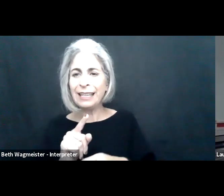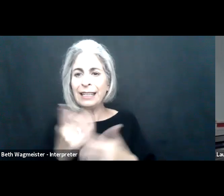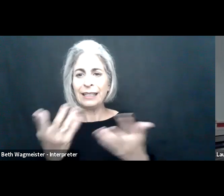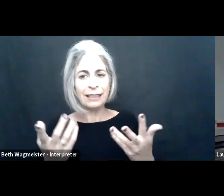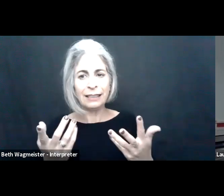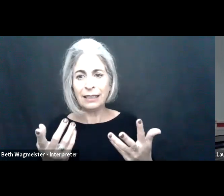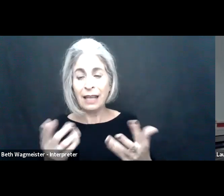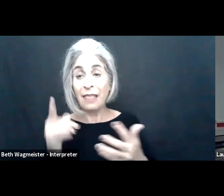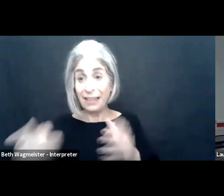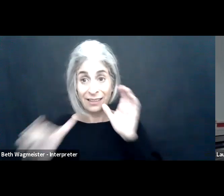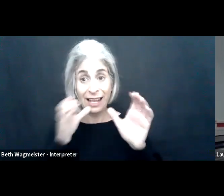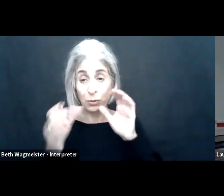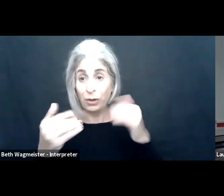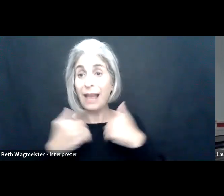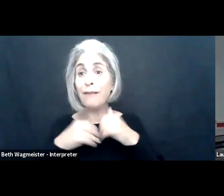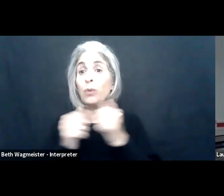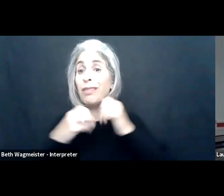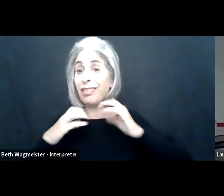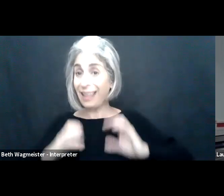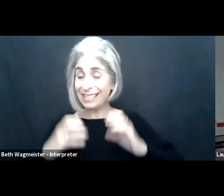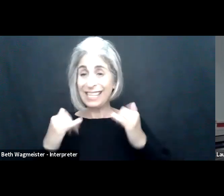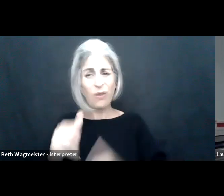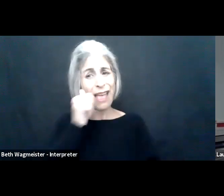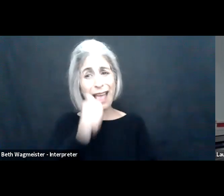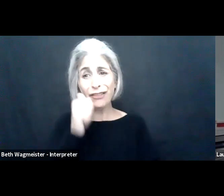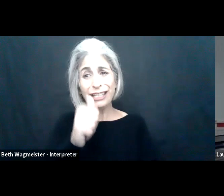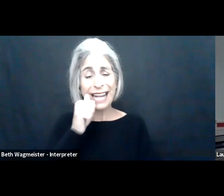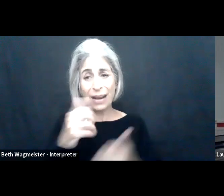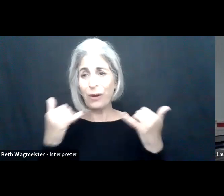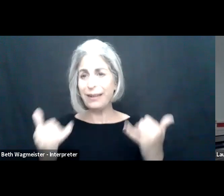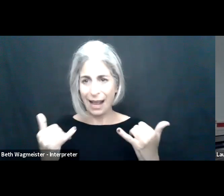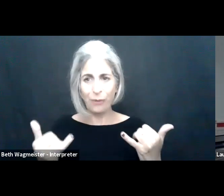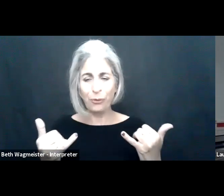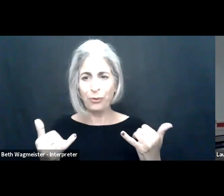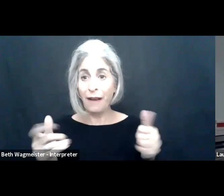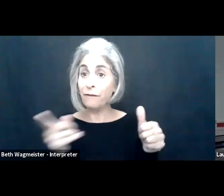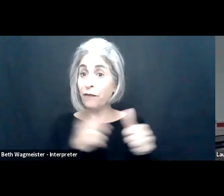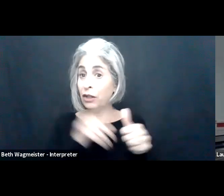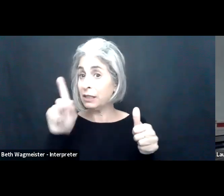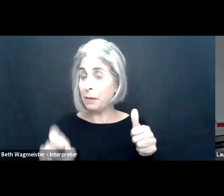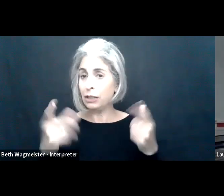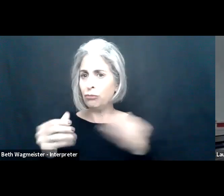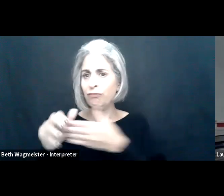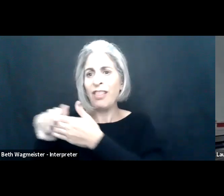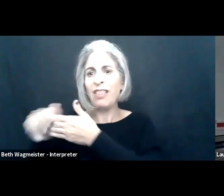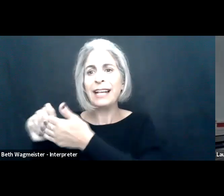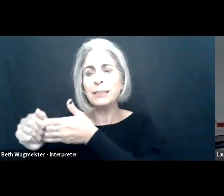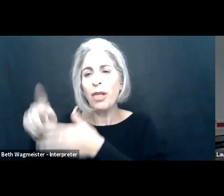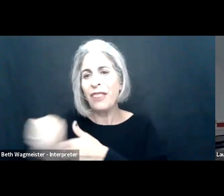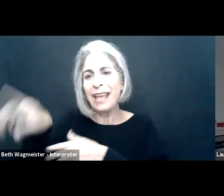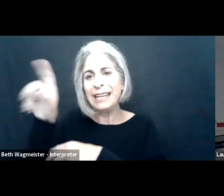context of our new realities, hybrid/remote gives us these practical to-dos and these are the conversations we're having with our clients daily right now.